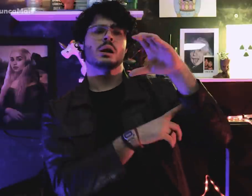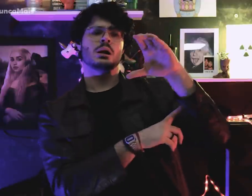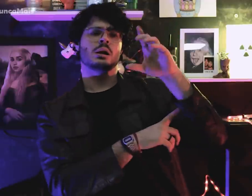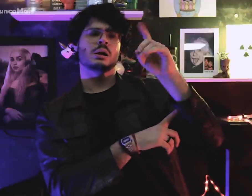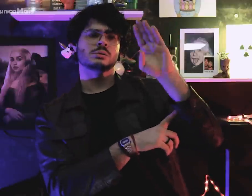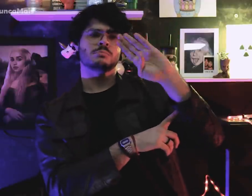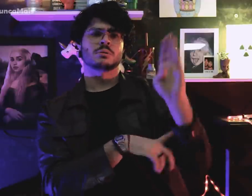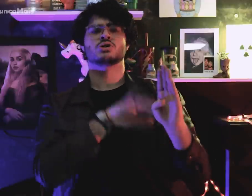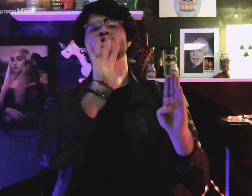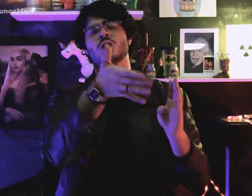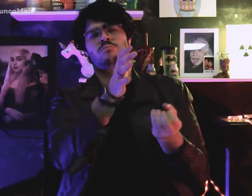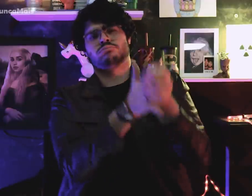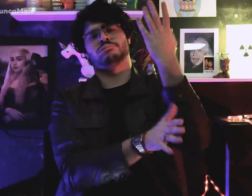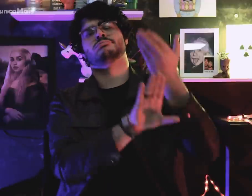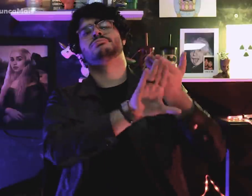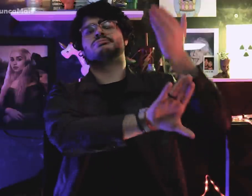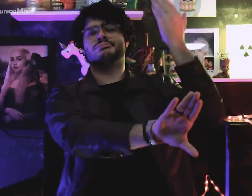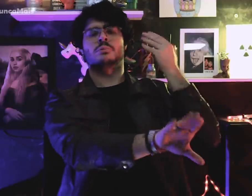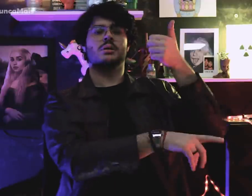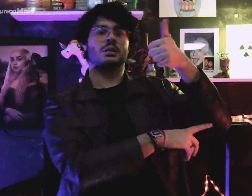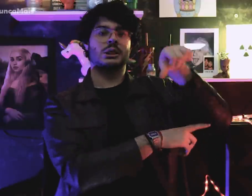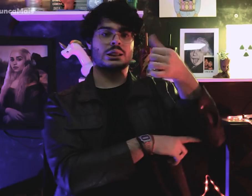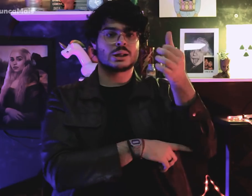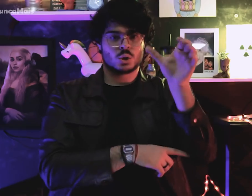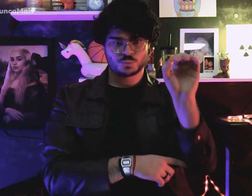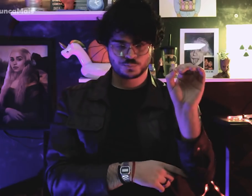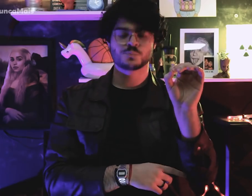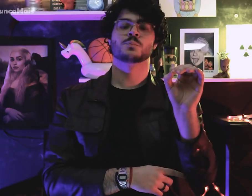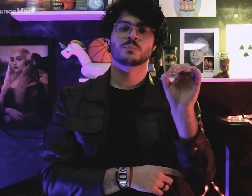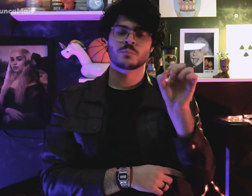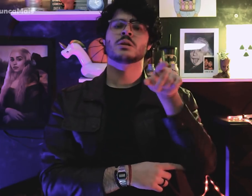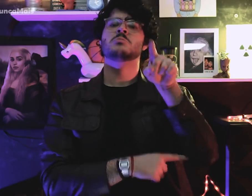PCdoB foi fundado em 1962.